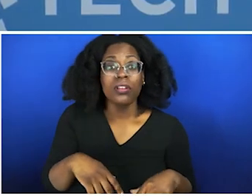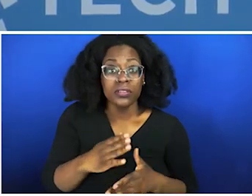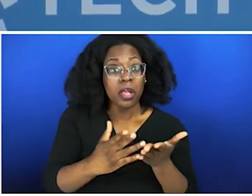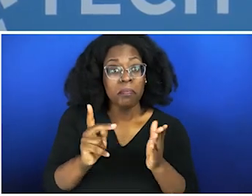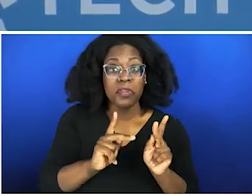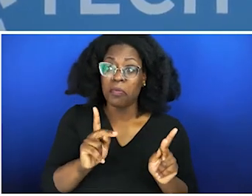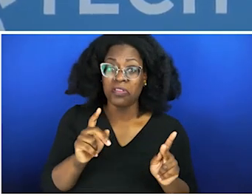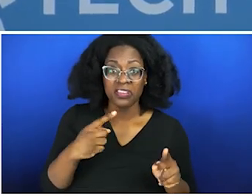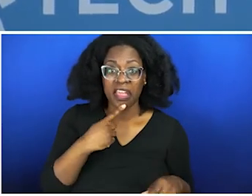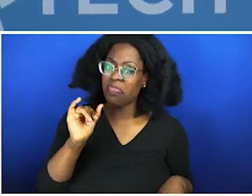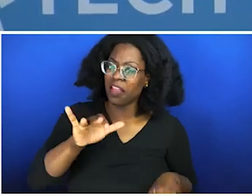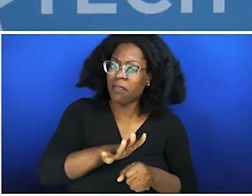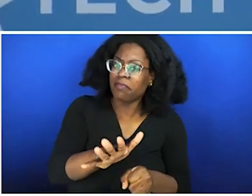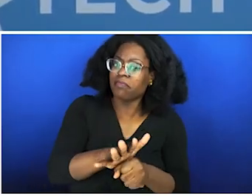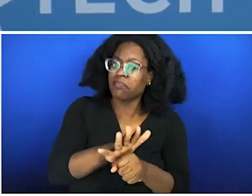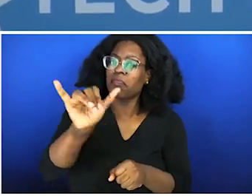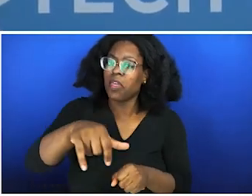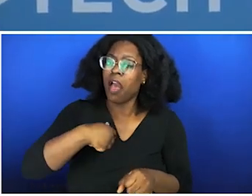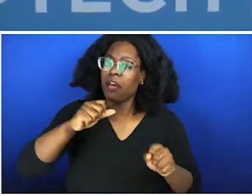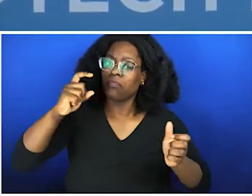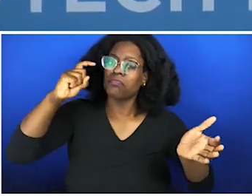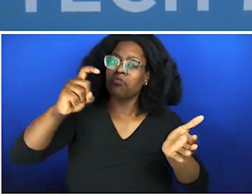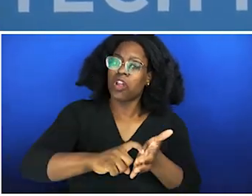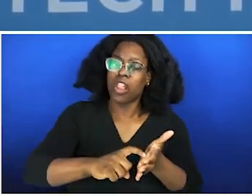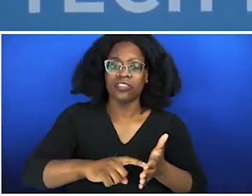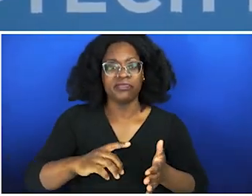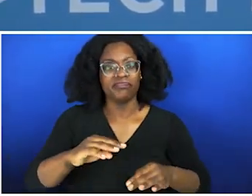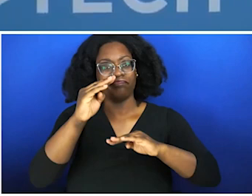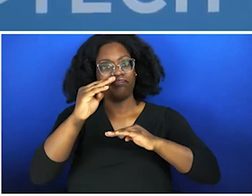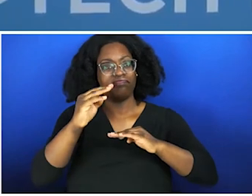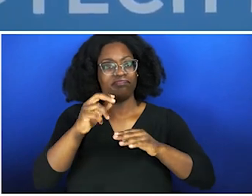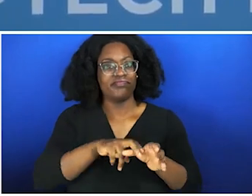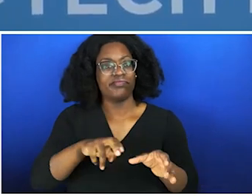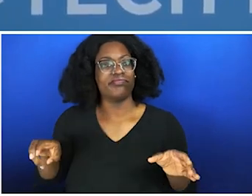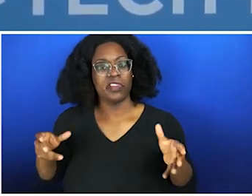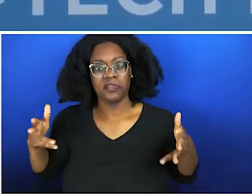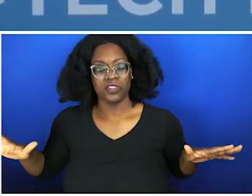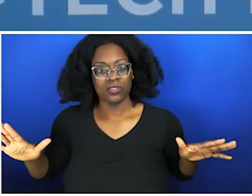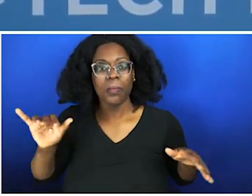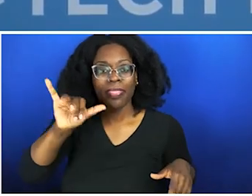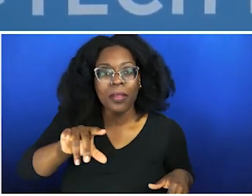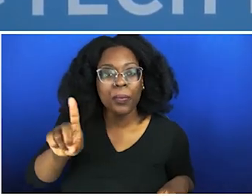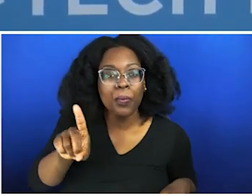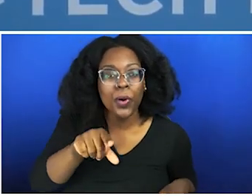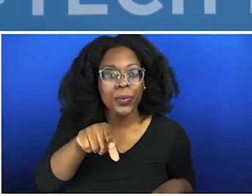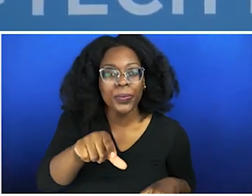keeping you stunted. That's where we have the empathy vacuum, the empathy issue. So when we're talking about, we need to change things in tech, if you're not talking about